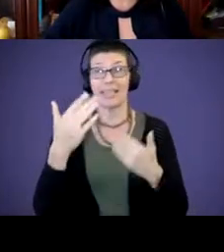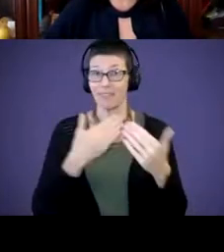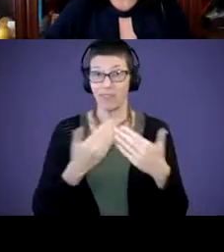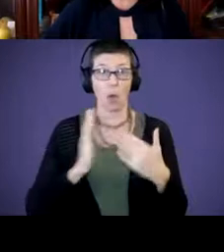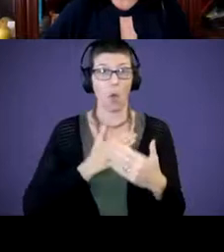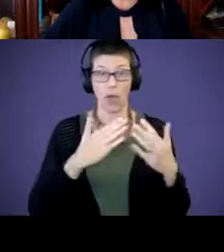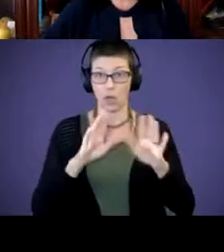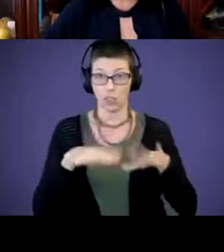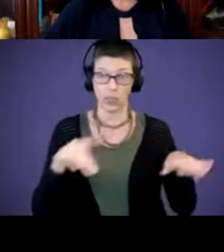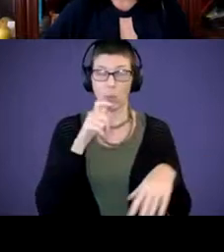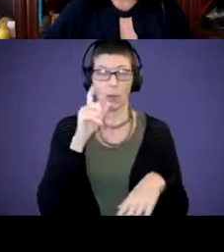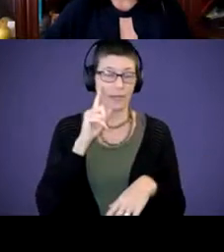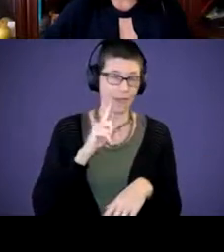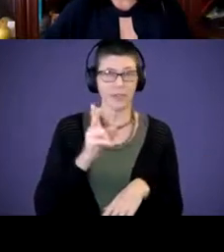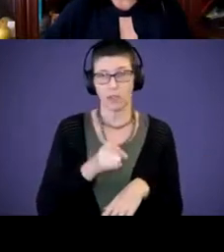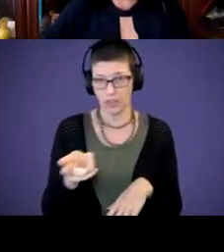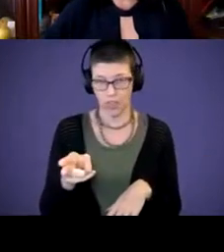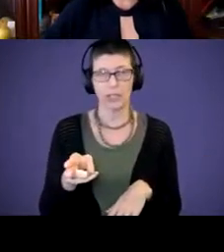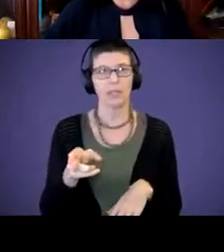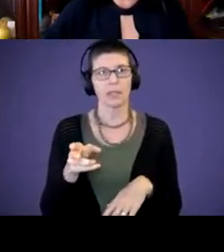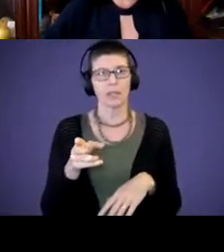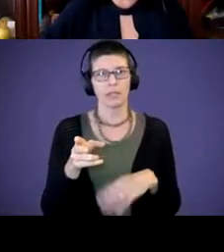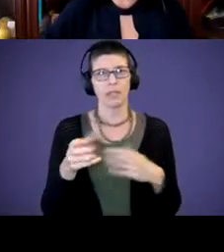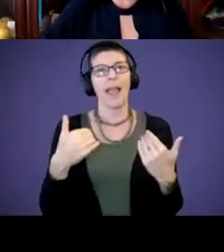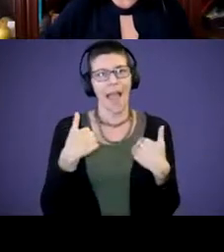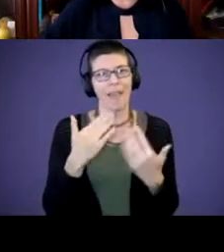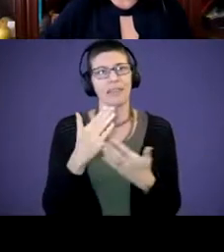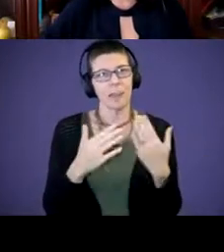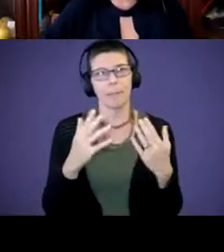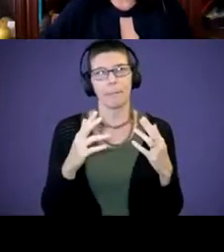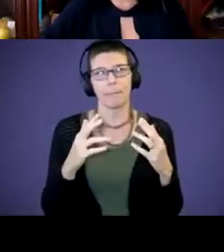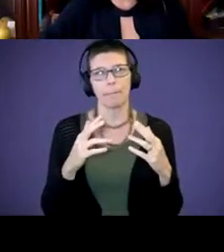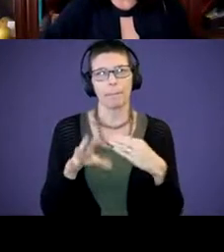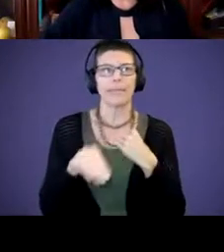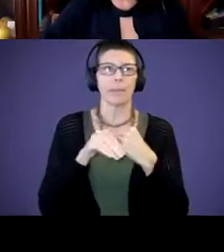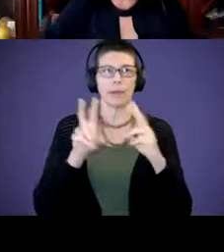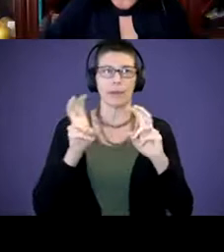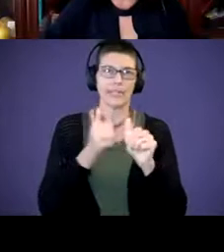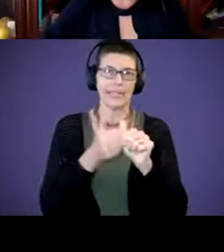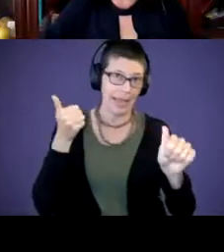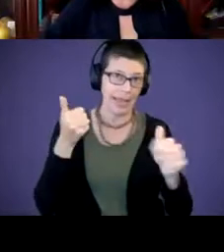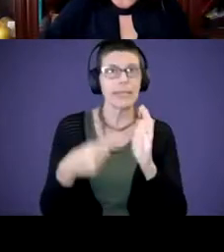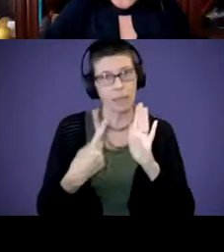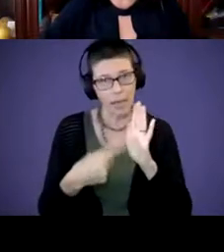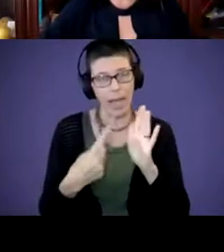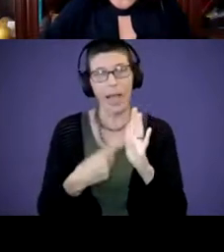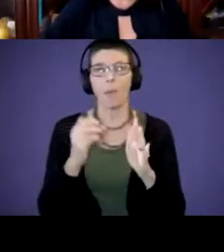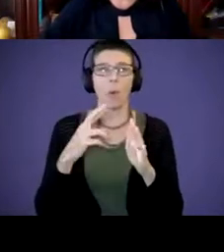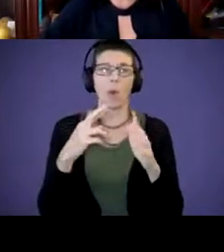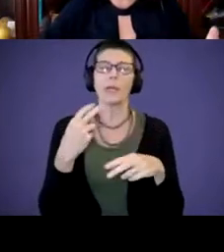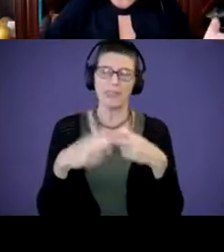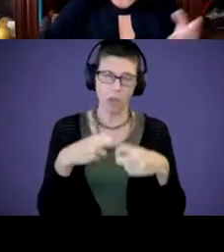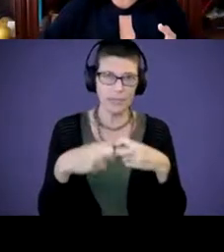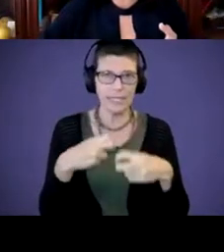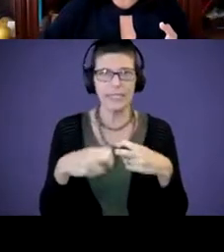are deaf or hard of hearing have some additional delays sometimes or difficulty in actually